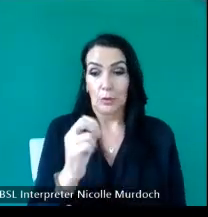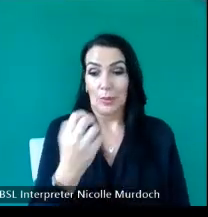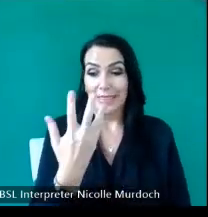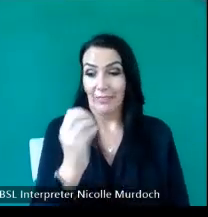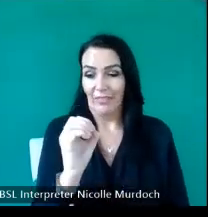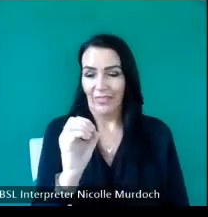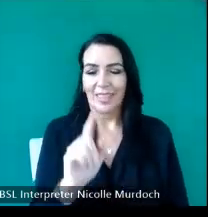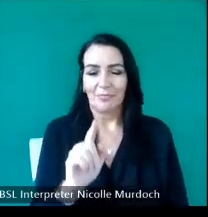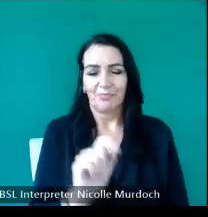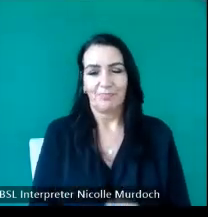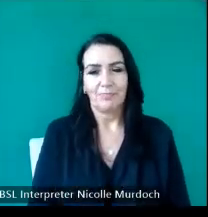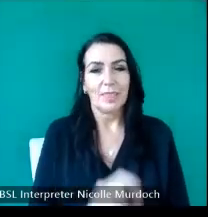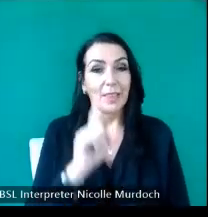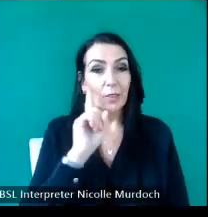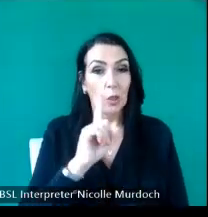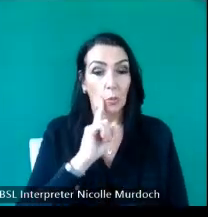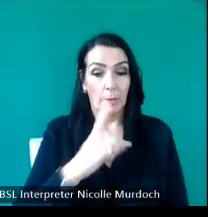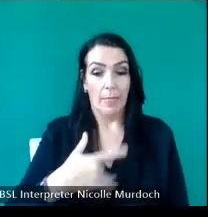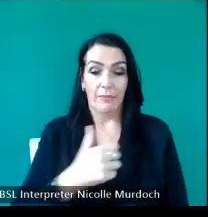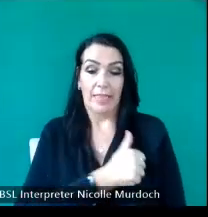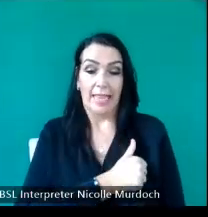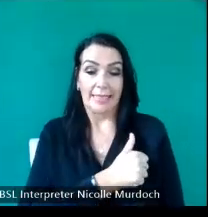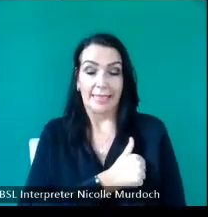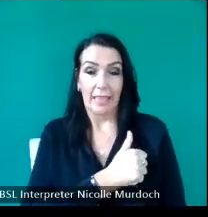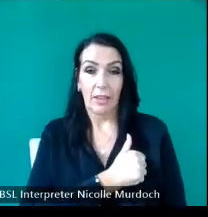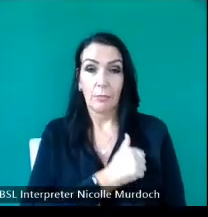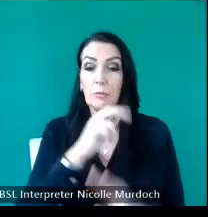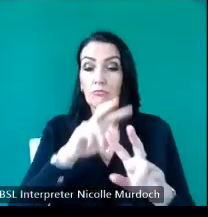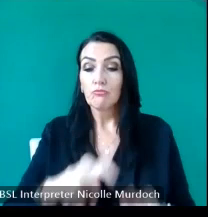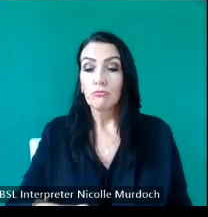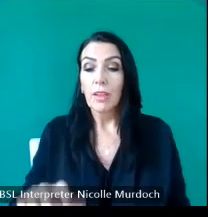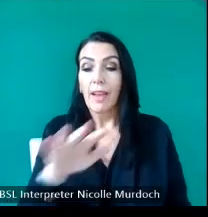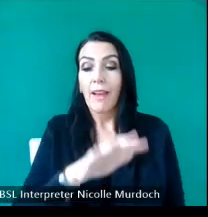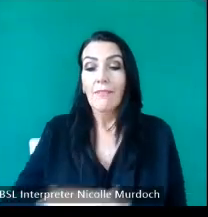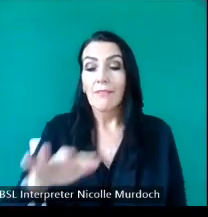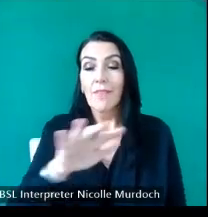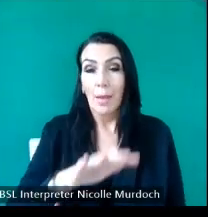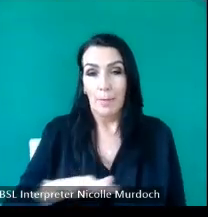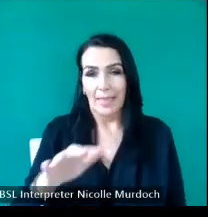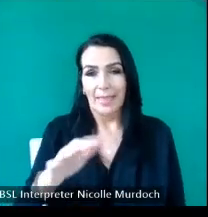there's a lady in Canada and she's researching her family history she's traced her Scott hwn hisory